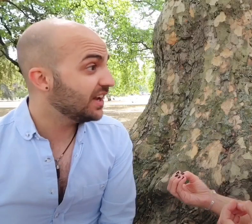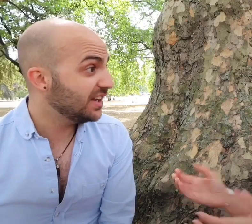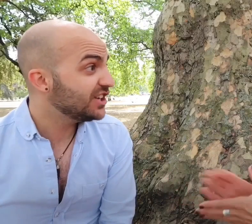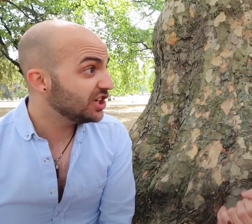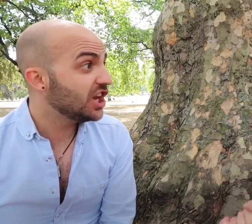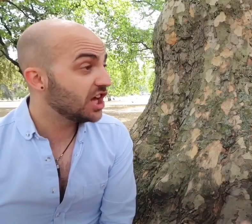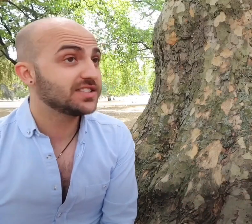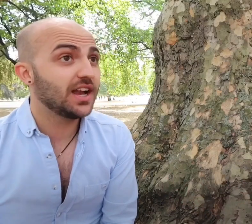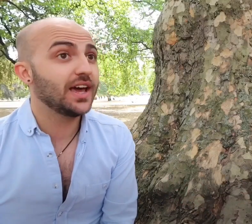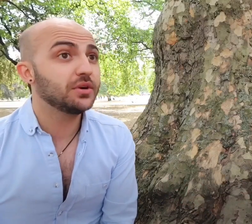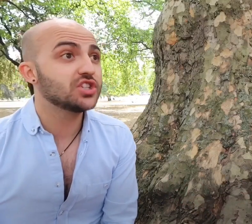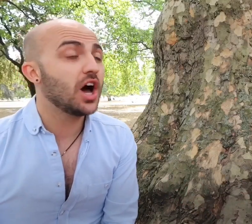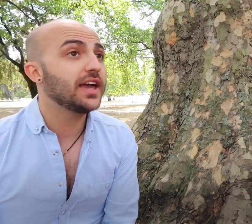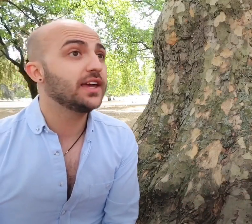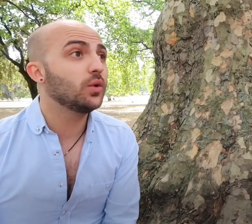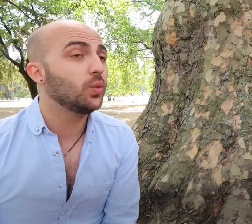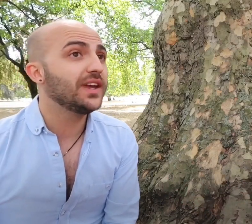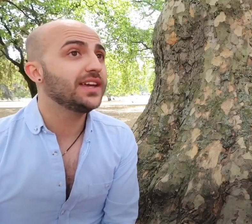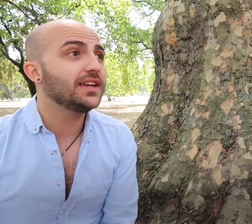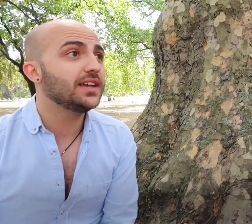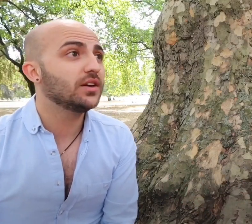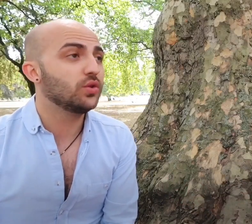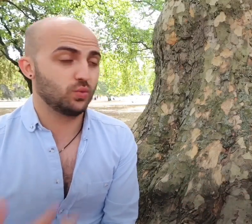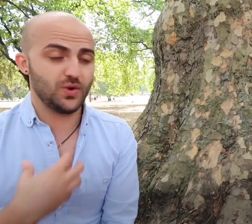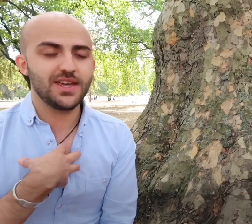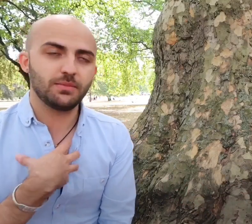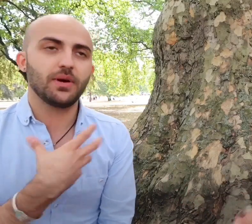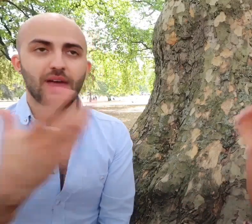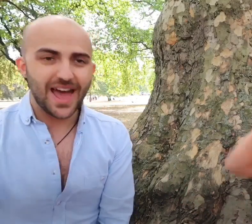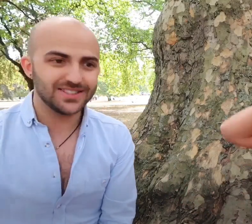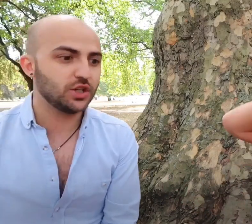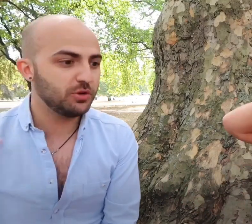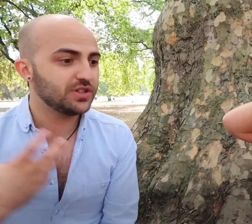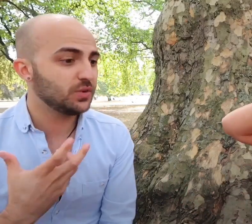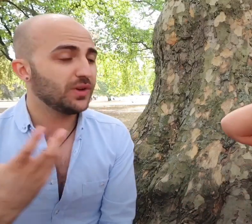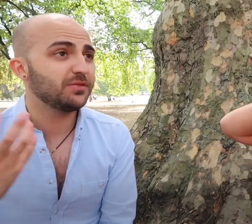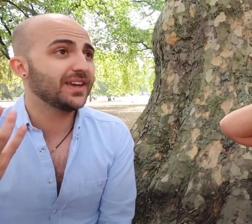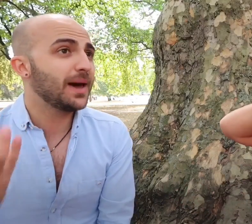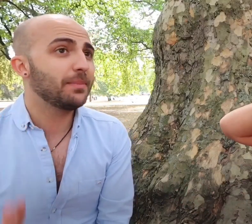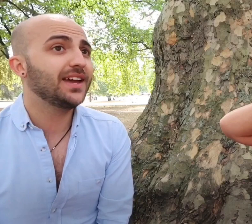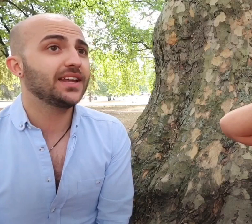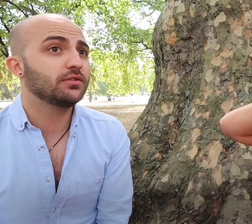Literally learn sign language. I, we as a community, we have been campaigning for